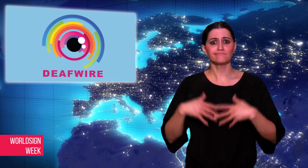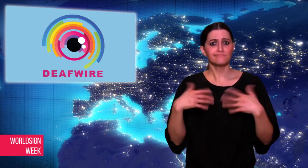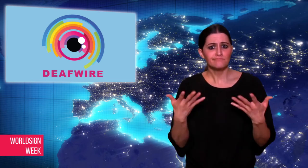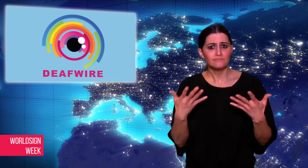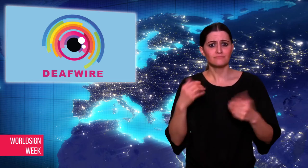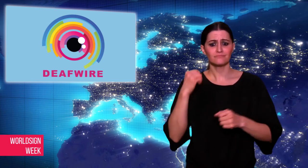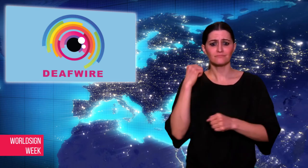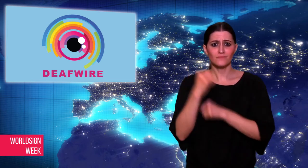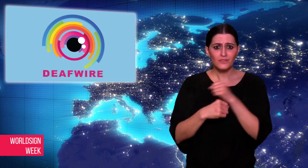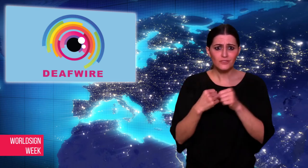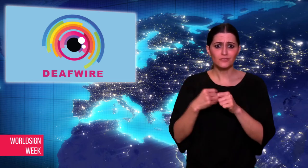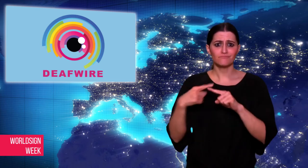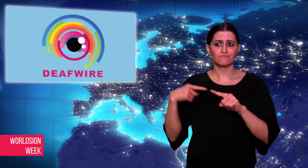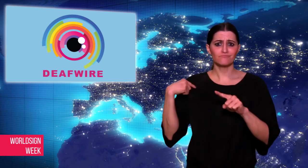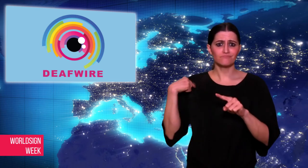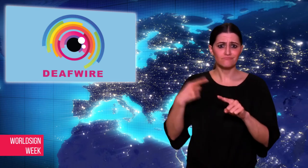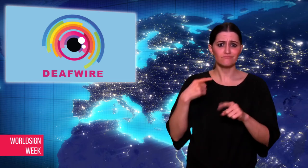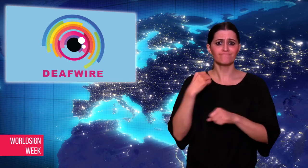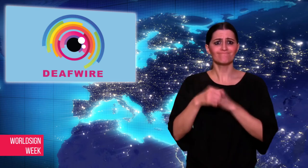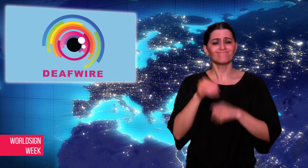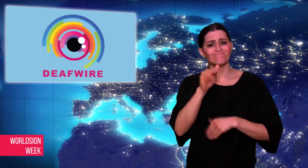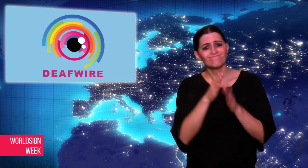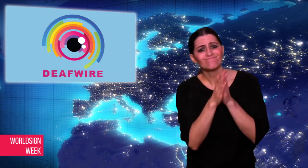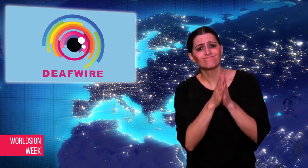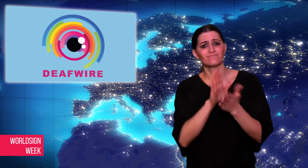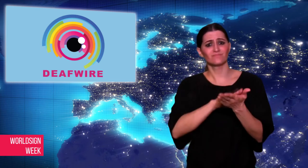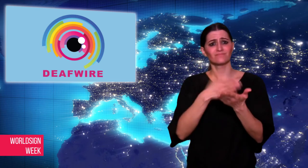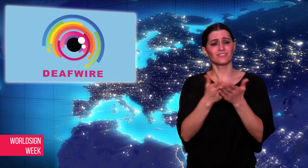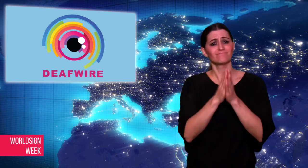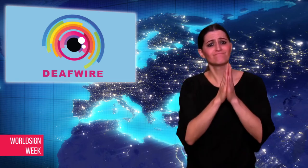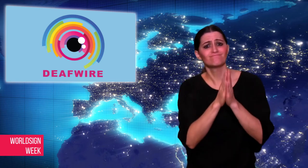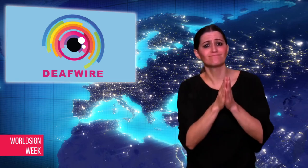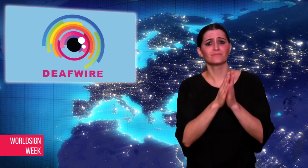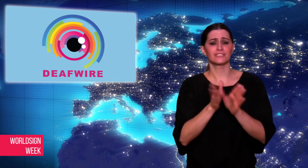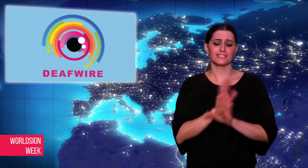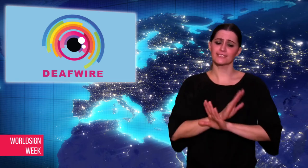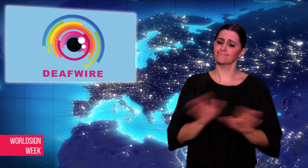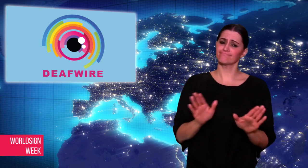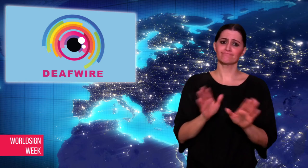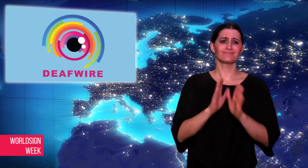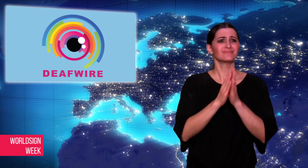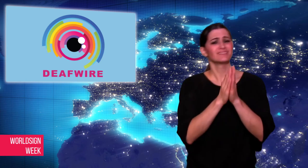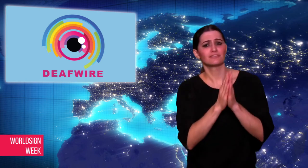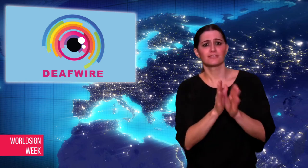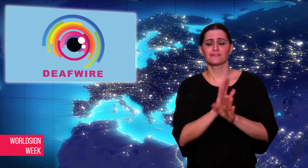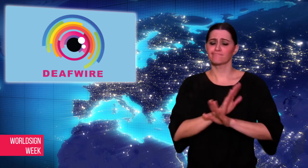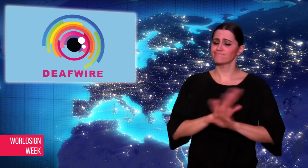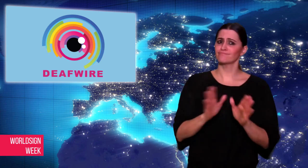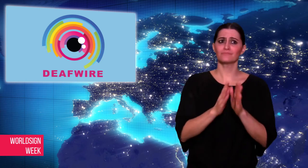Valley Association of the Deaf has